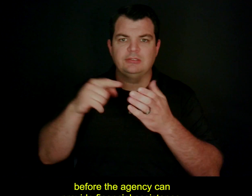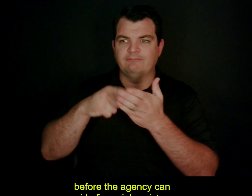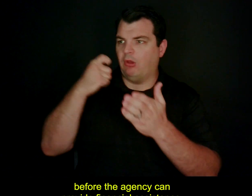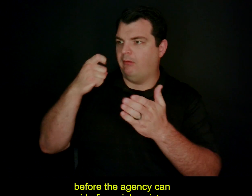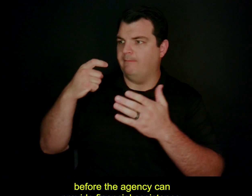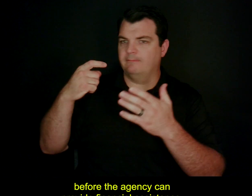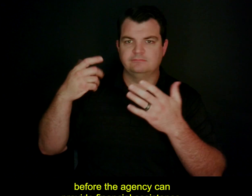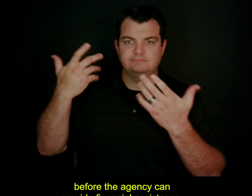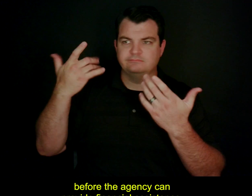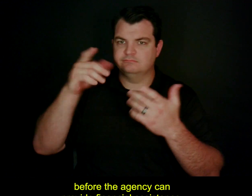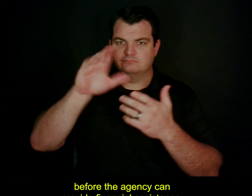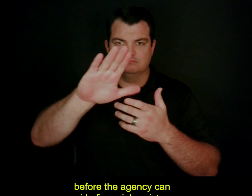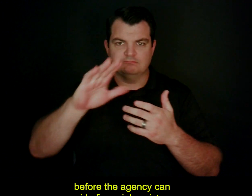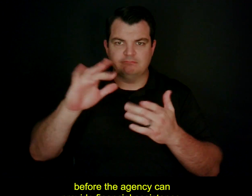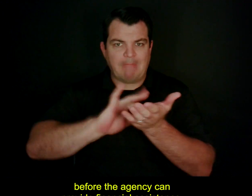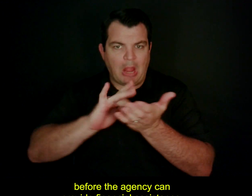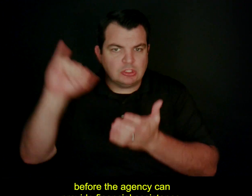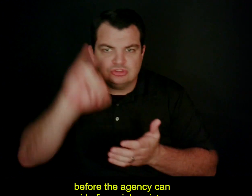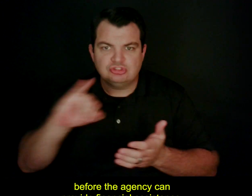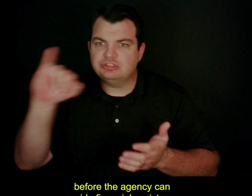before the agency can provide financial assistance.